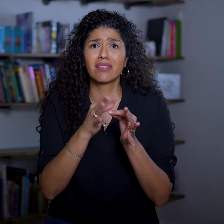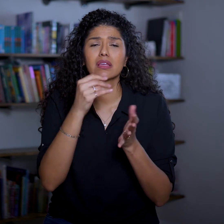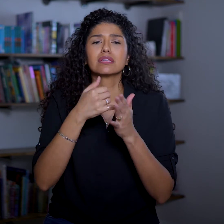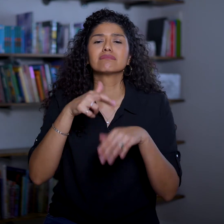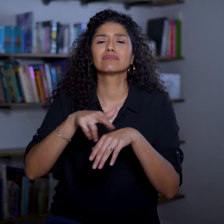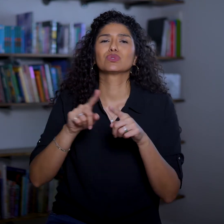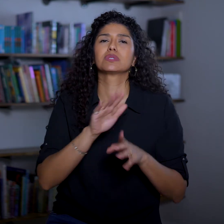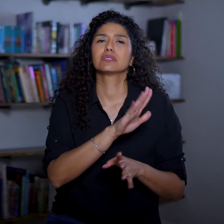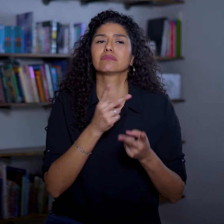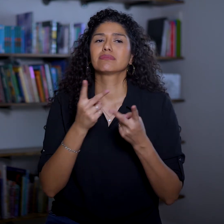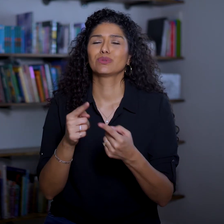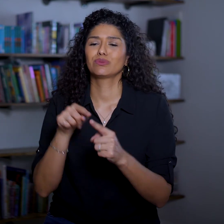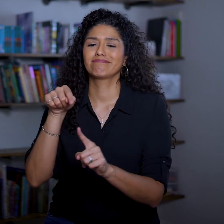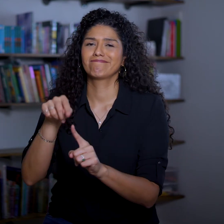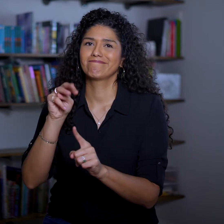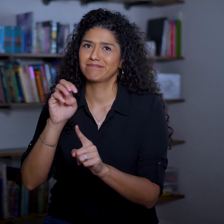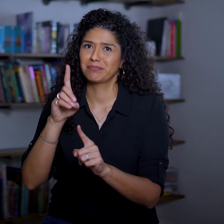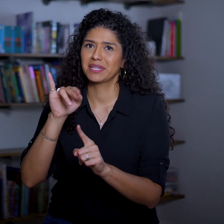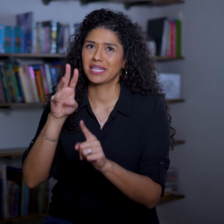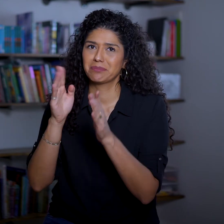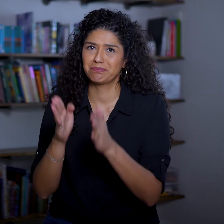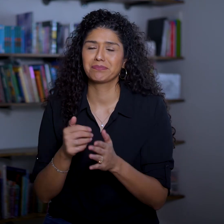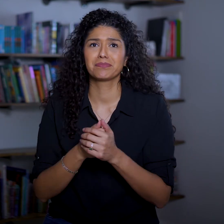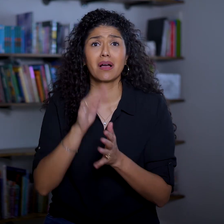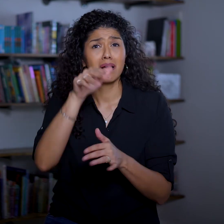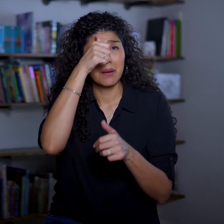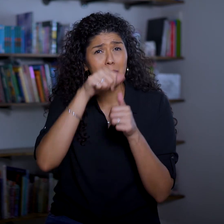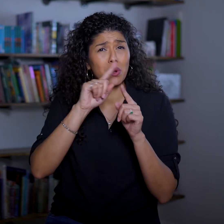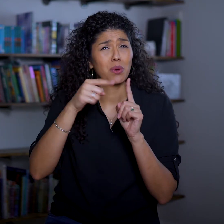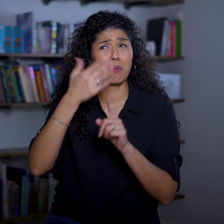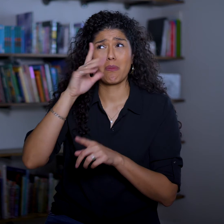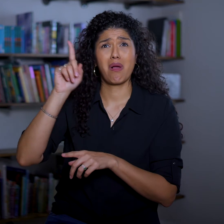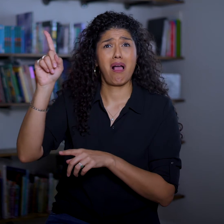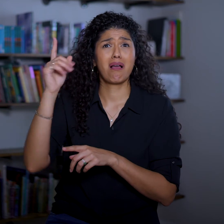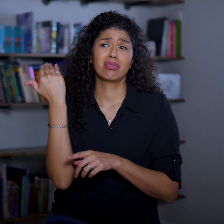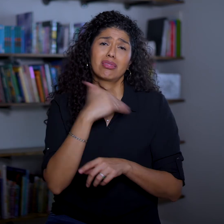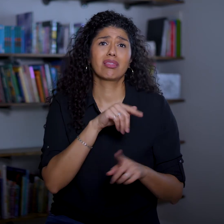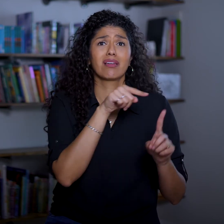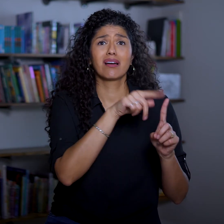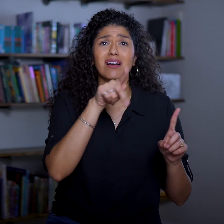and it references his visit to the medium. And remember when God decapitated